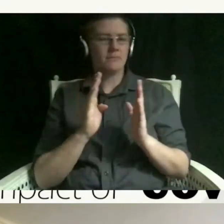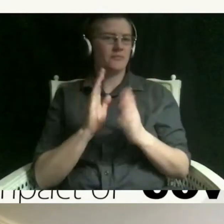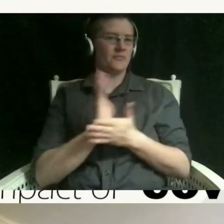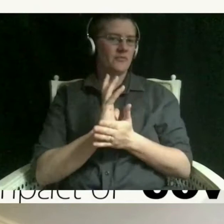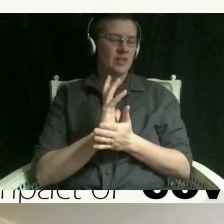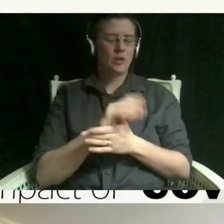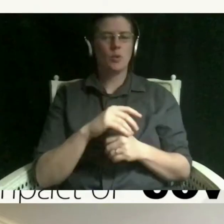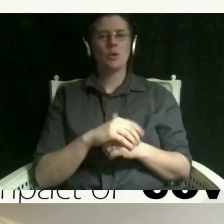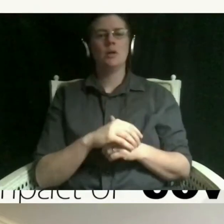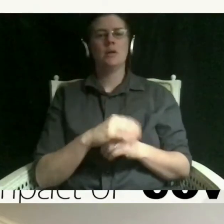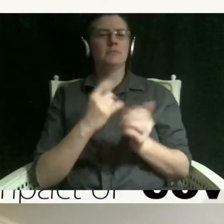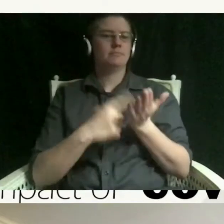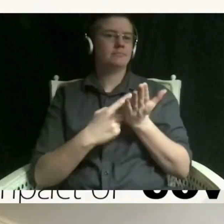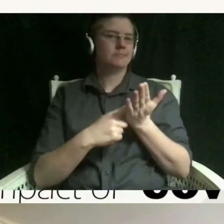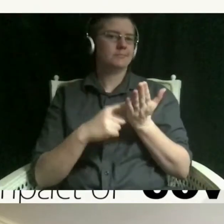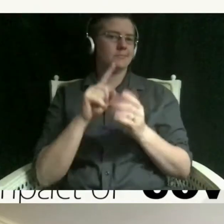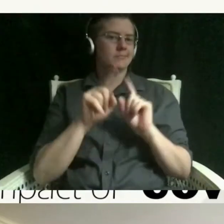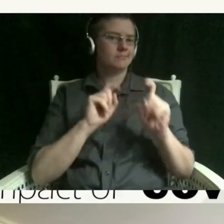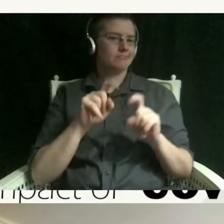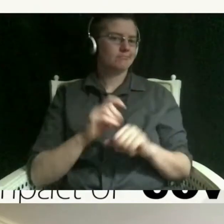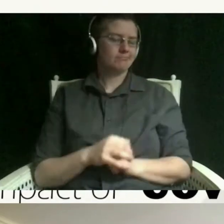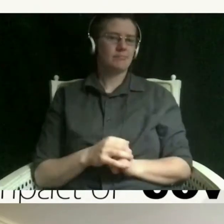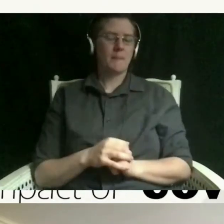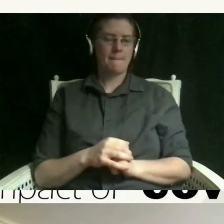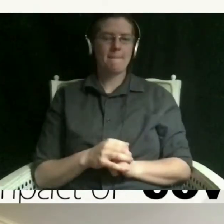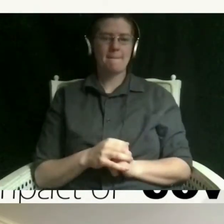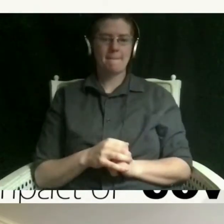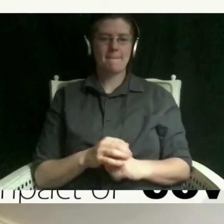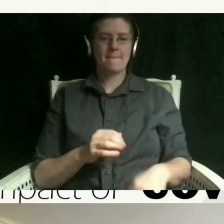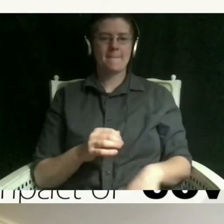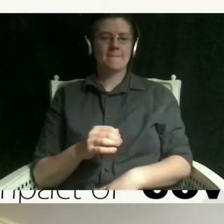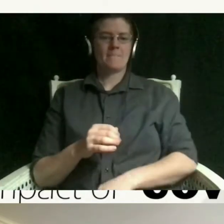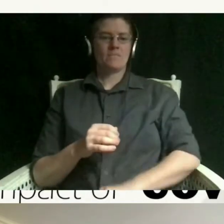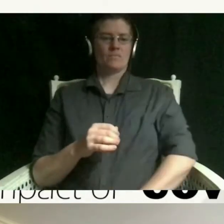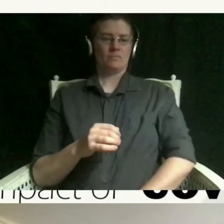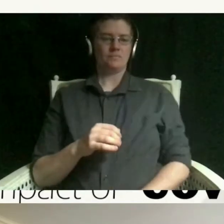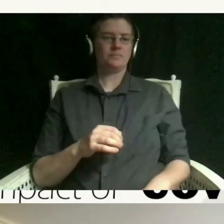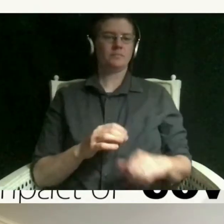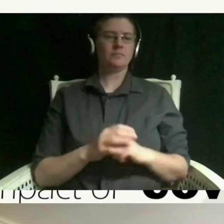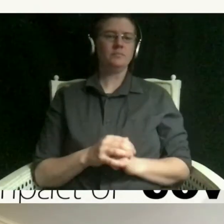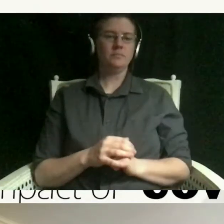we're going to be reviewing um so we gave them questions that are like how is mental